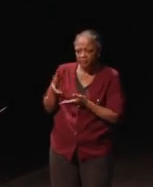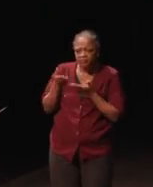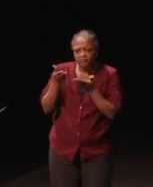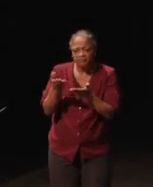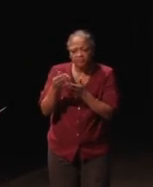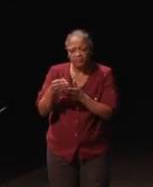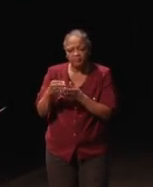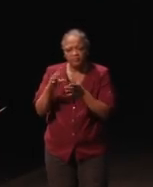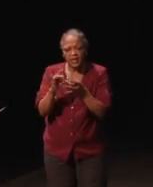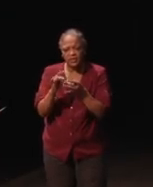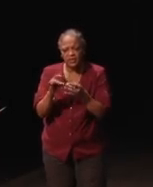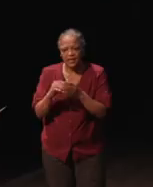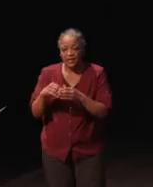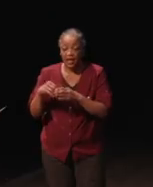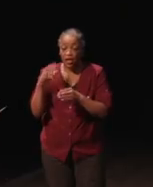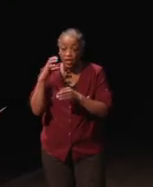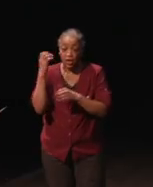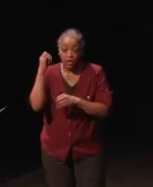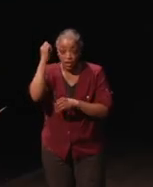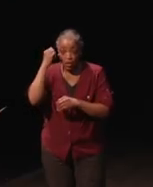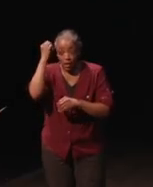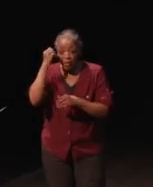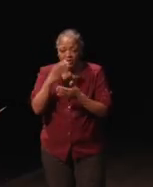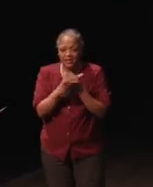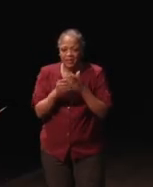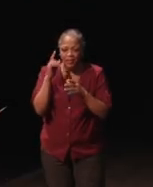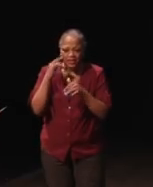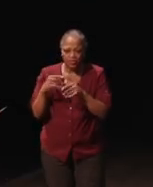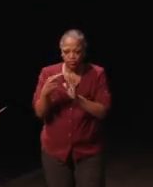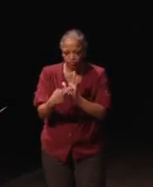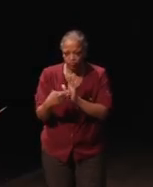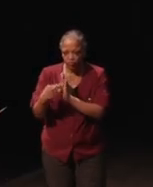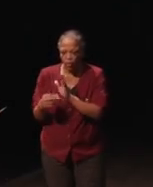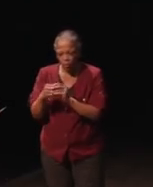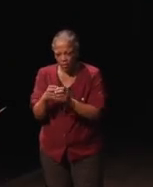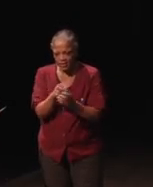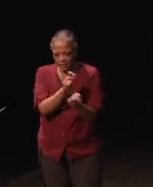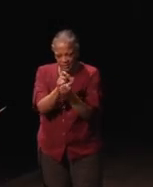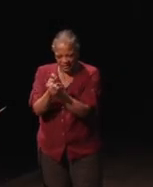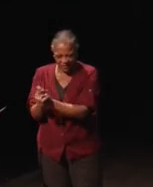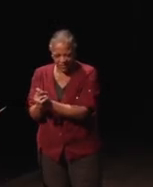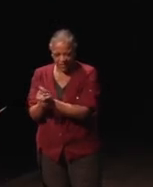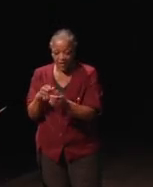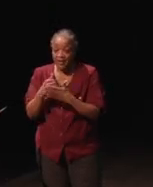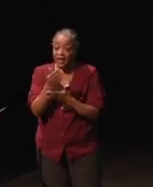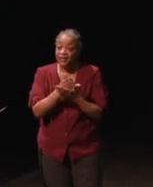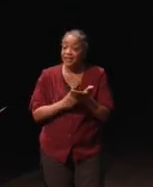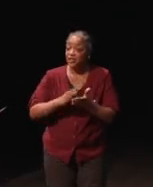the standard, some of the standards are more specific. They're also more specific if some of you are familiar with Section 508.